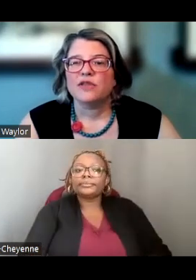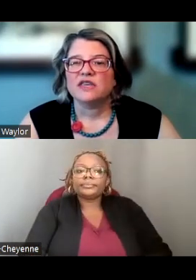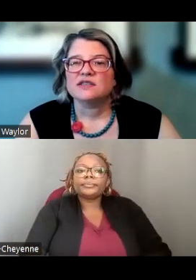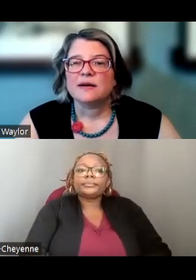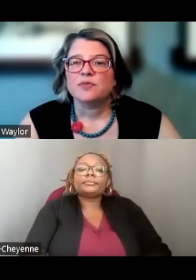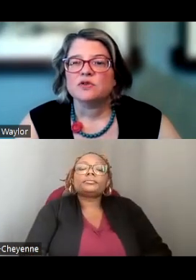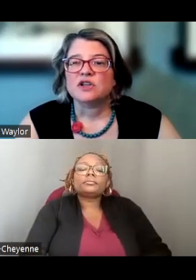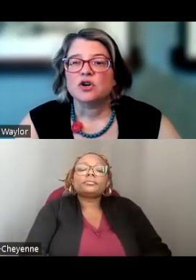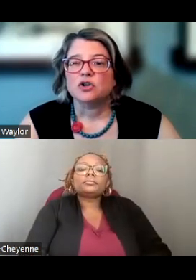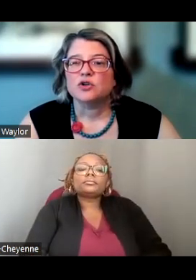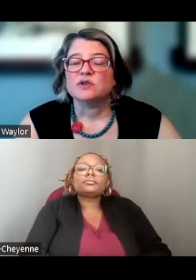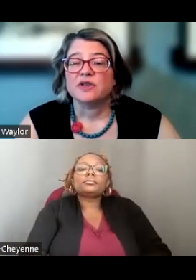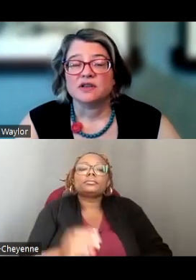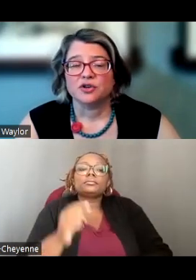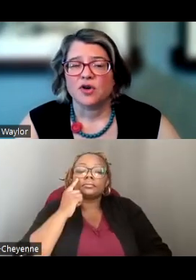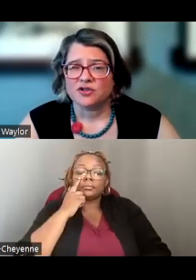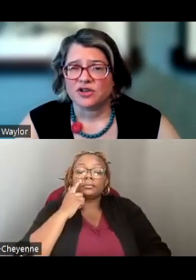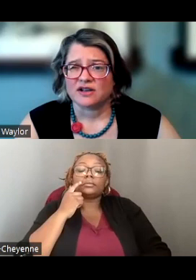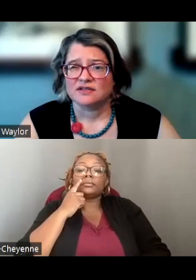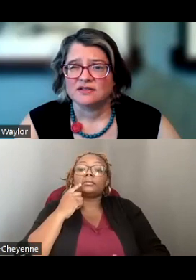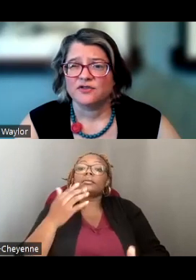WHAT THESE SAMPLES INCLUDE DEPENDS ON YOUR PROJECT.